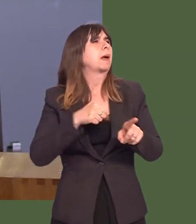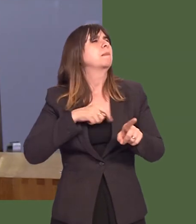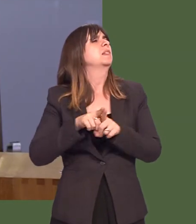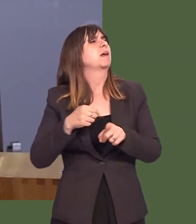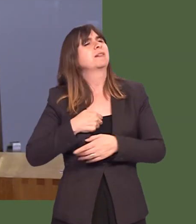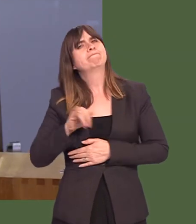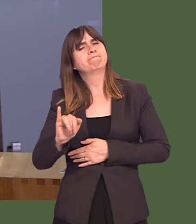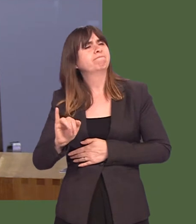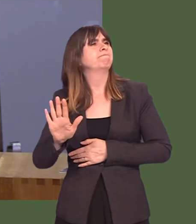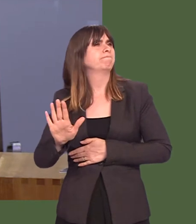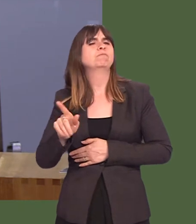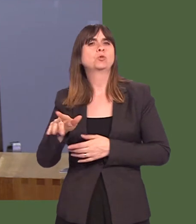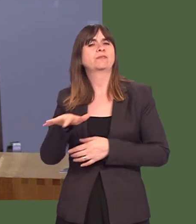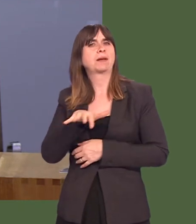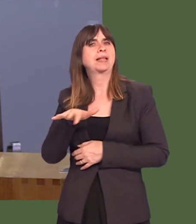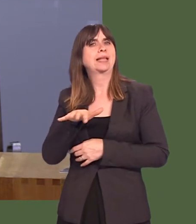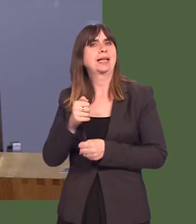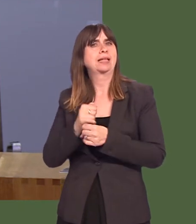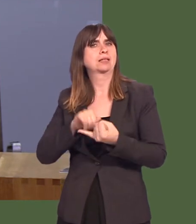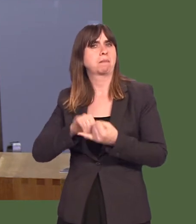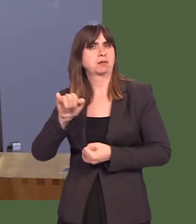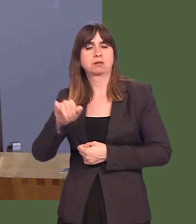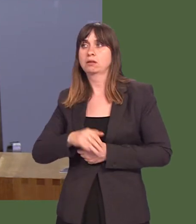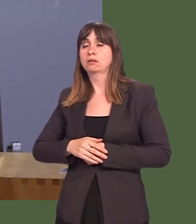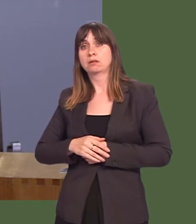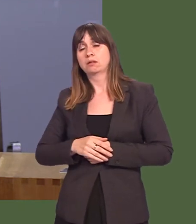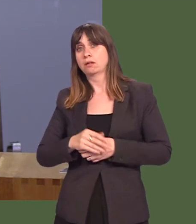of course, the sympathy to the family of Glyn Summers, but would you agree with me, First